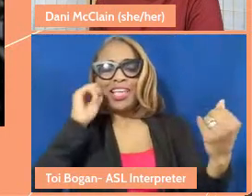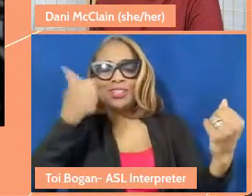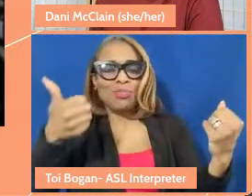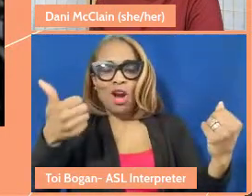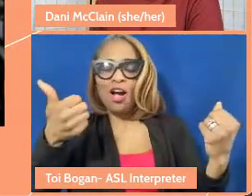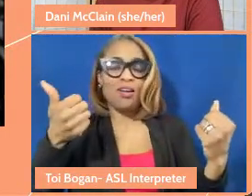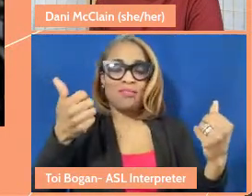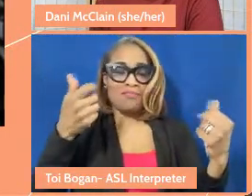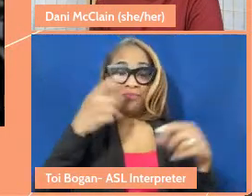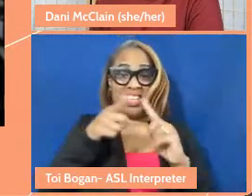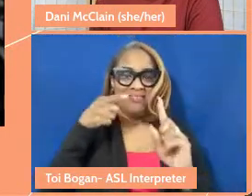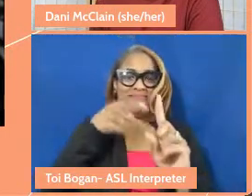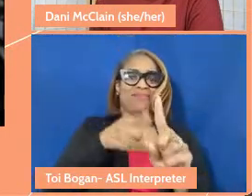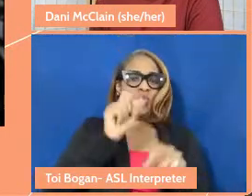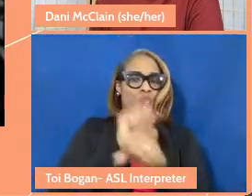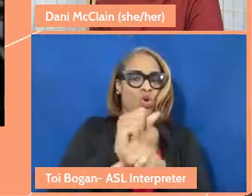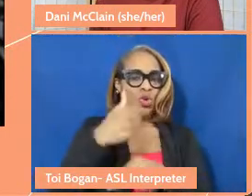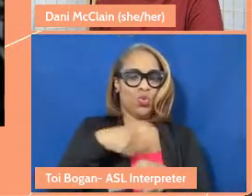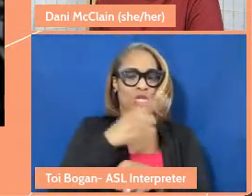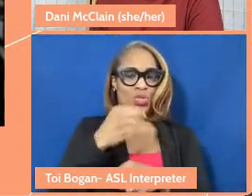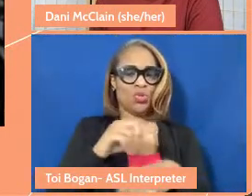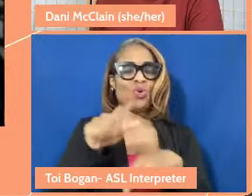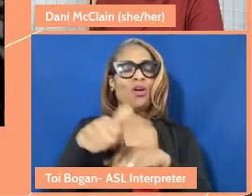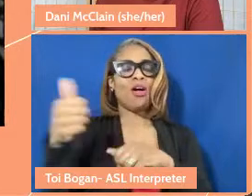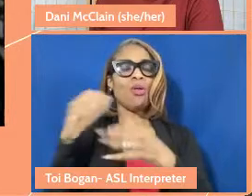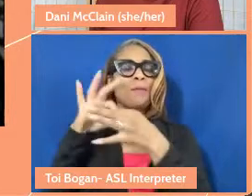at the Othering & Belonging Institute, and that Kristina you do, and that Dani you do,